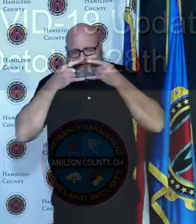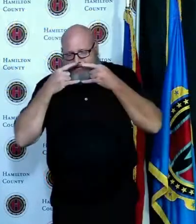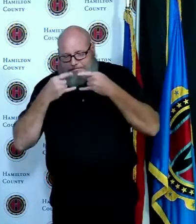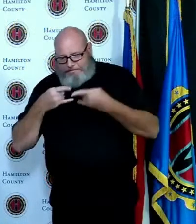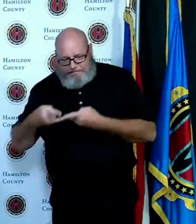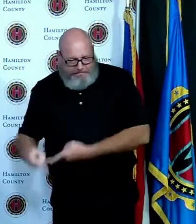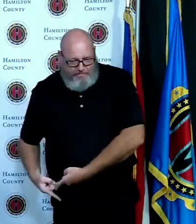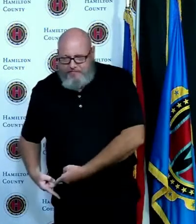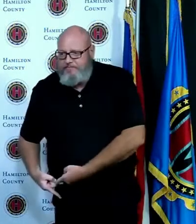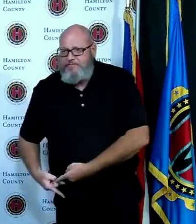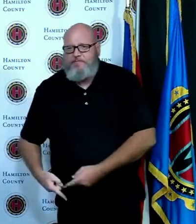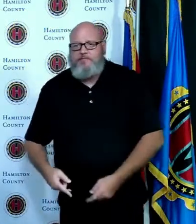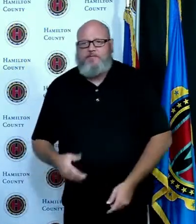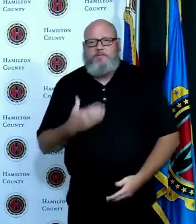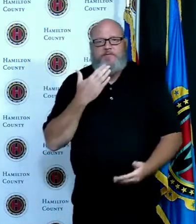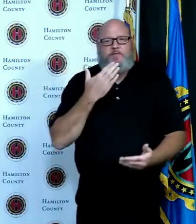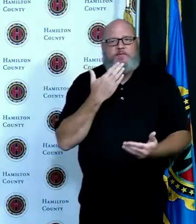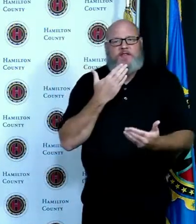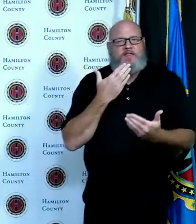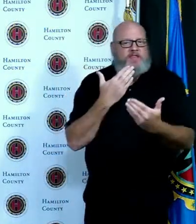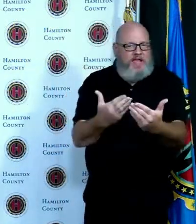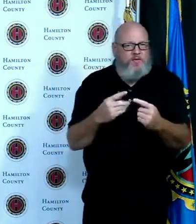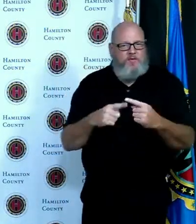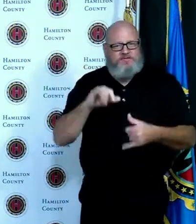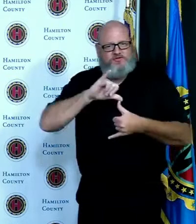thanks to Jay and Vicki for interpreting for us this morning